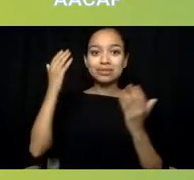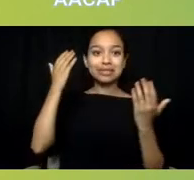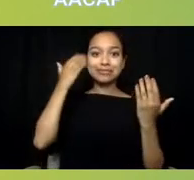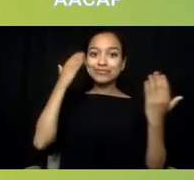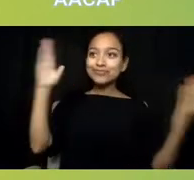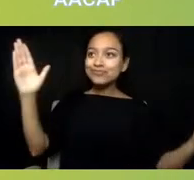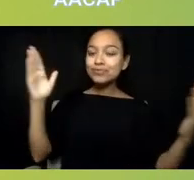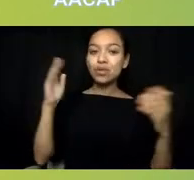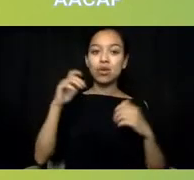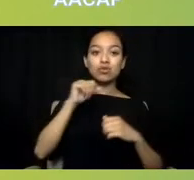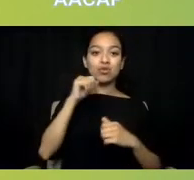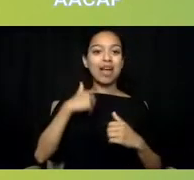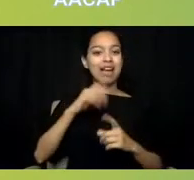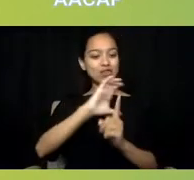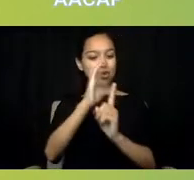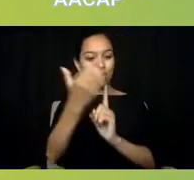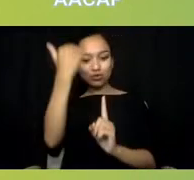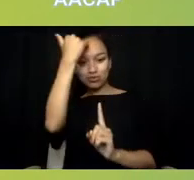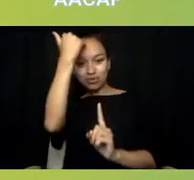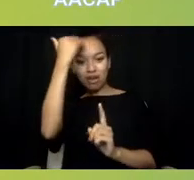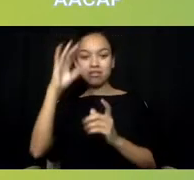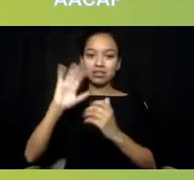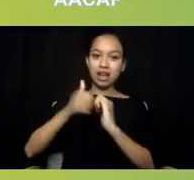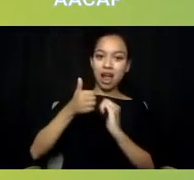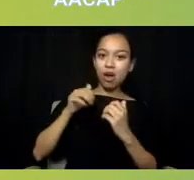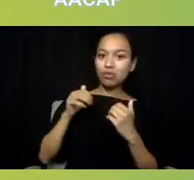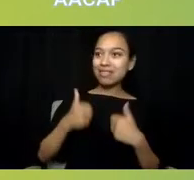to what it's like to live with a mental health diagnosis,